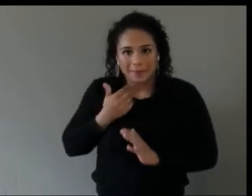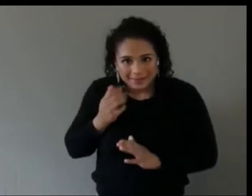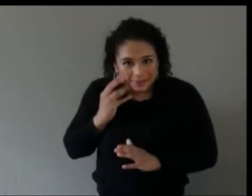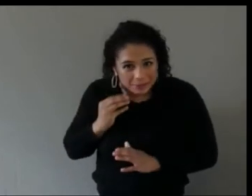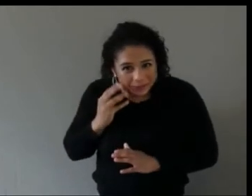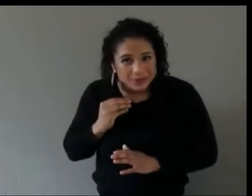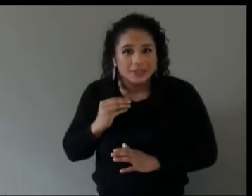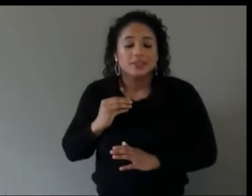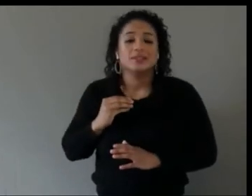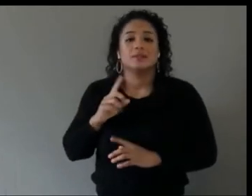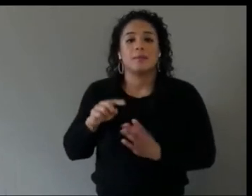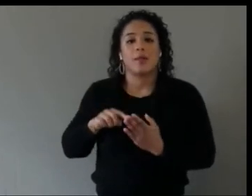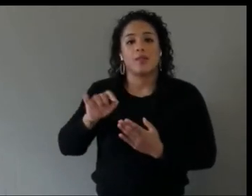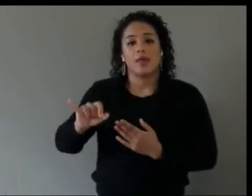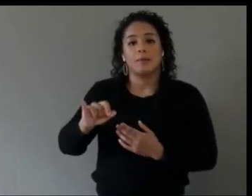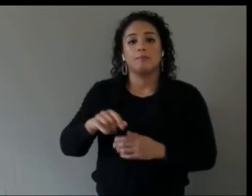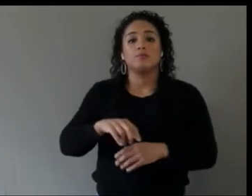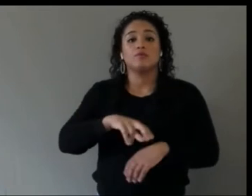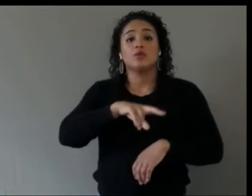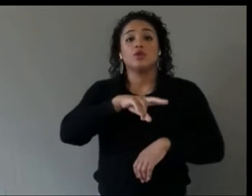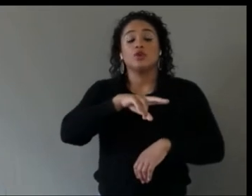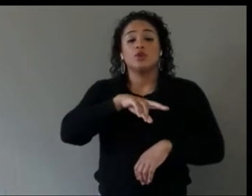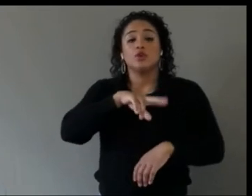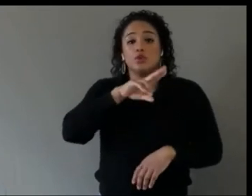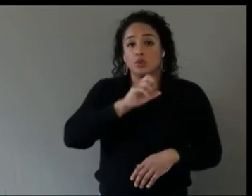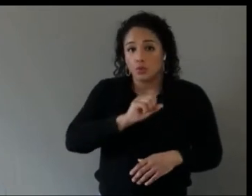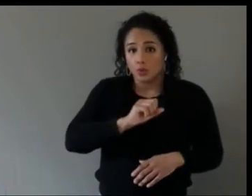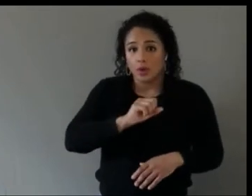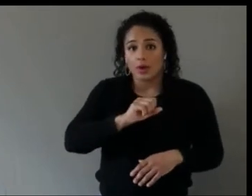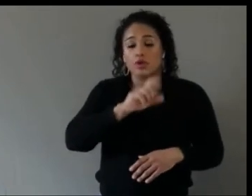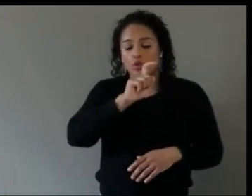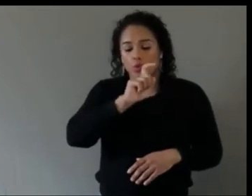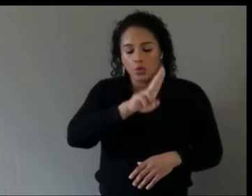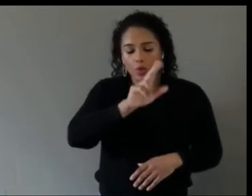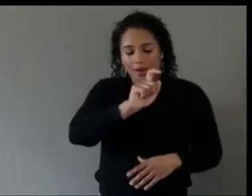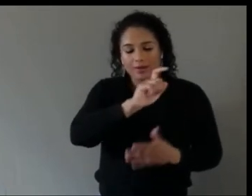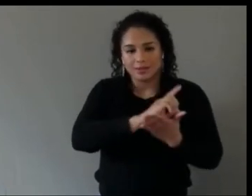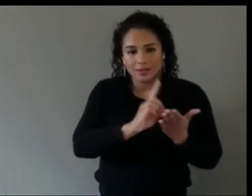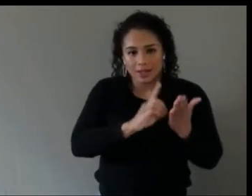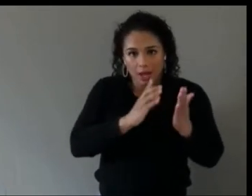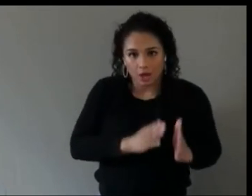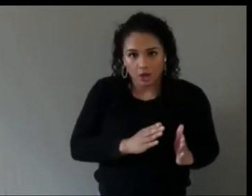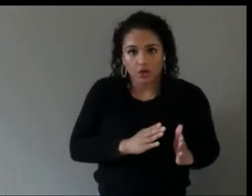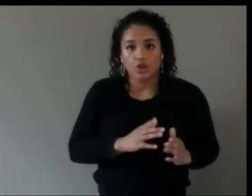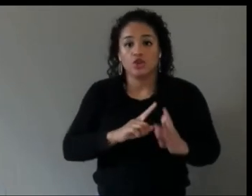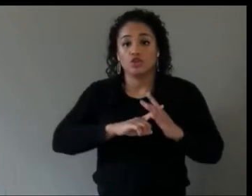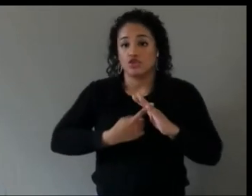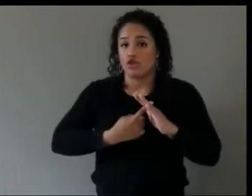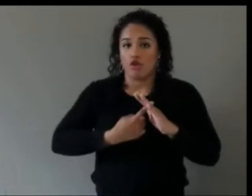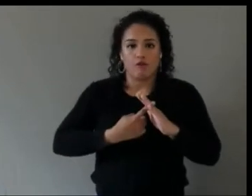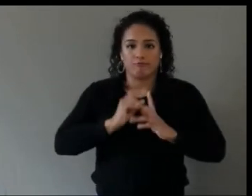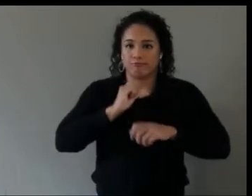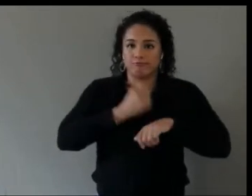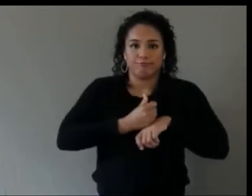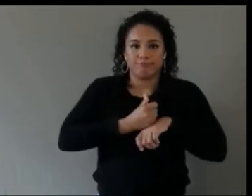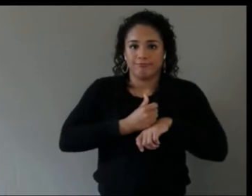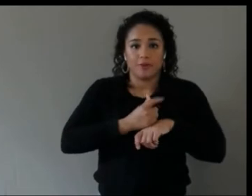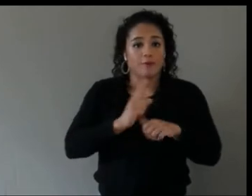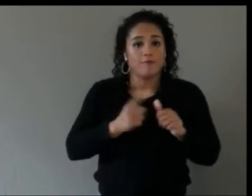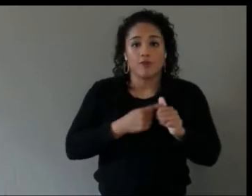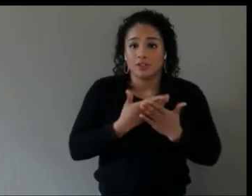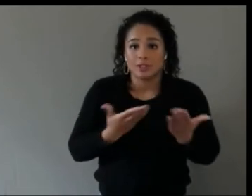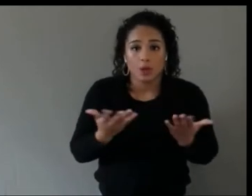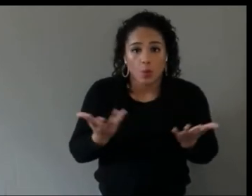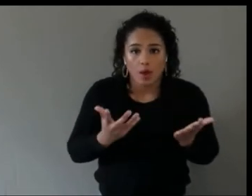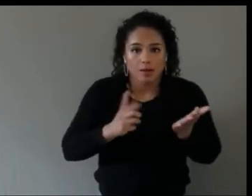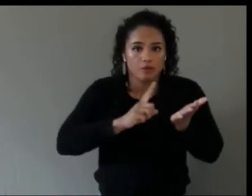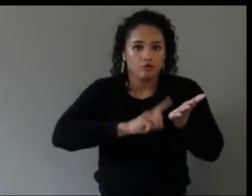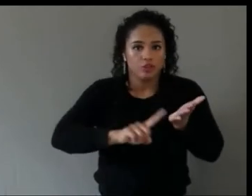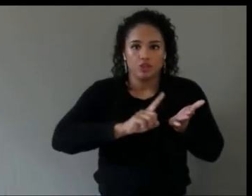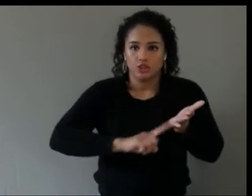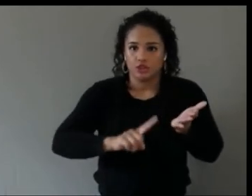UX designer starting from scratch I highly recommend you start doing research and broad terms of